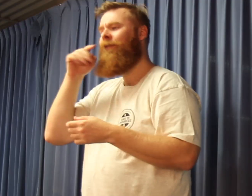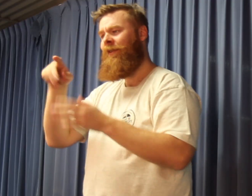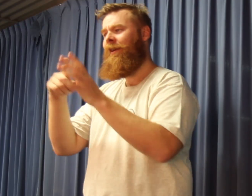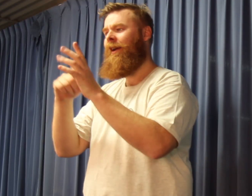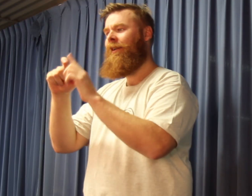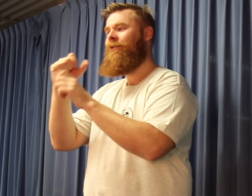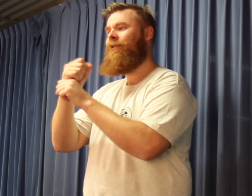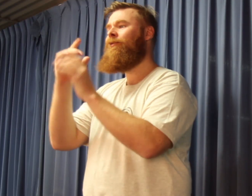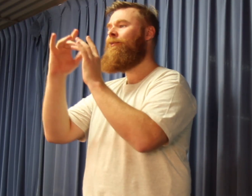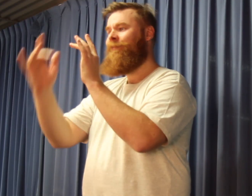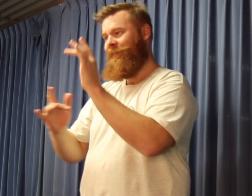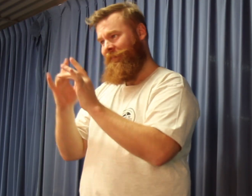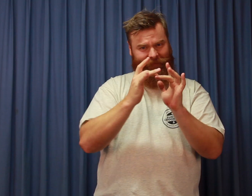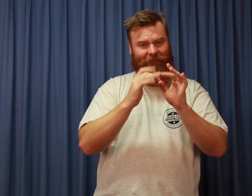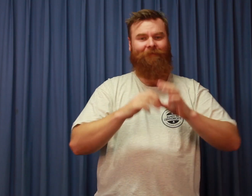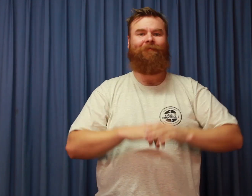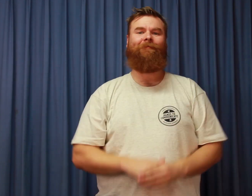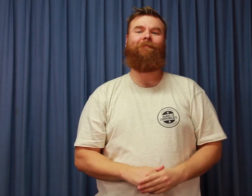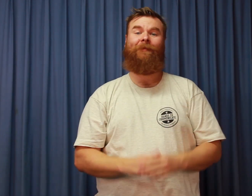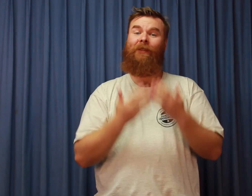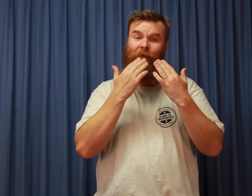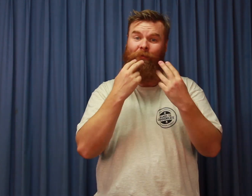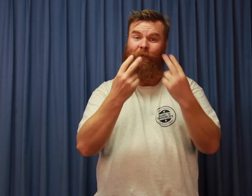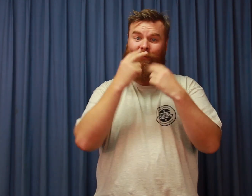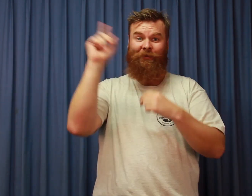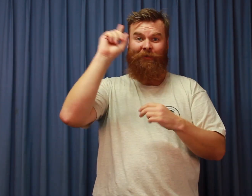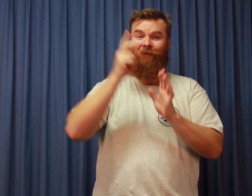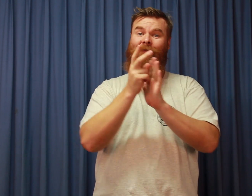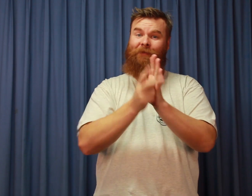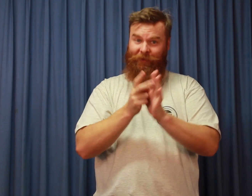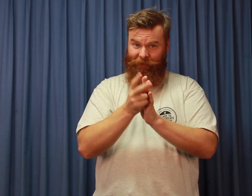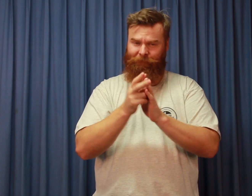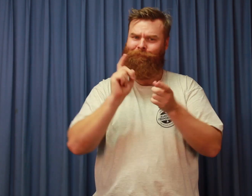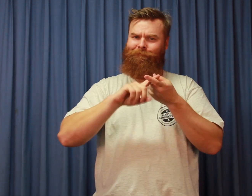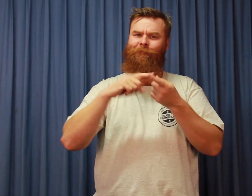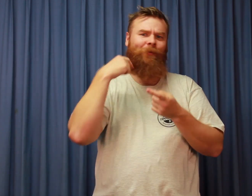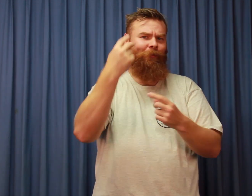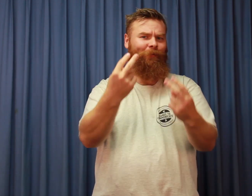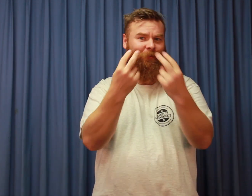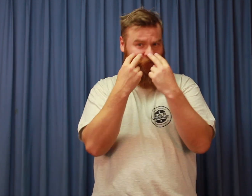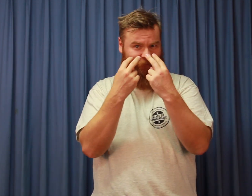Go to the ADG website Thank you for watching today’s video. And keep watching.